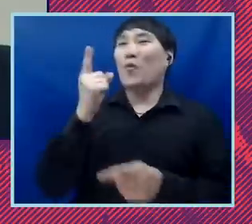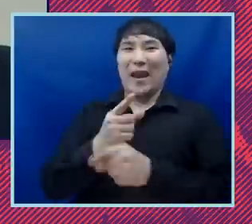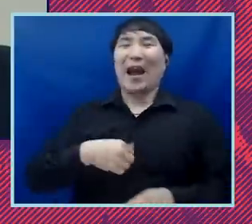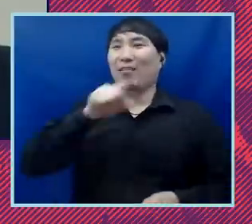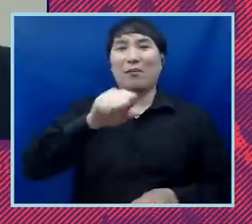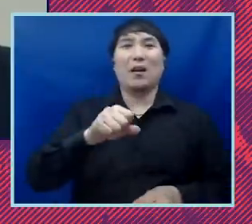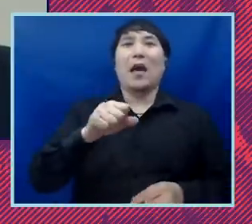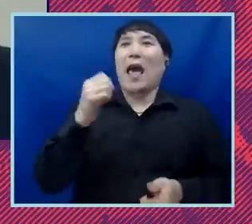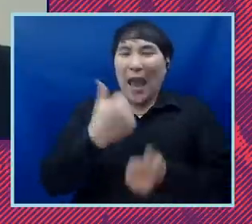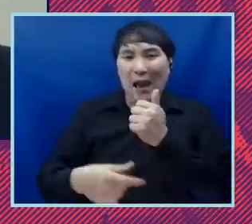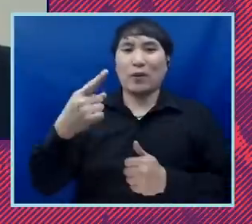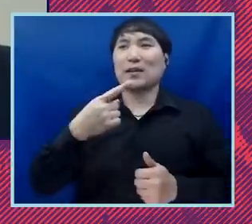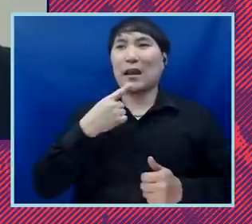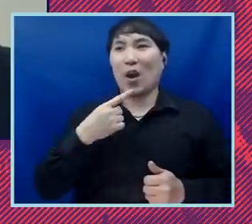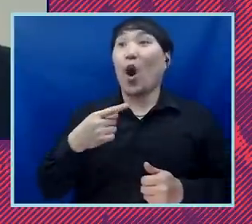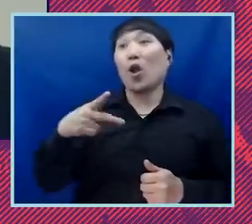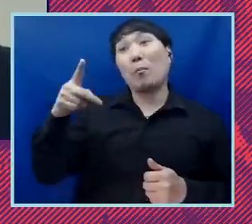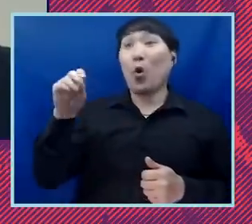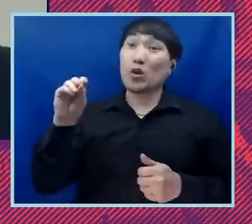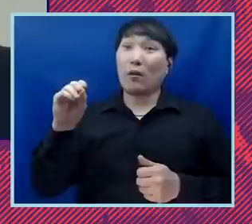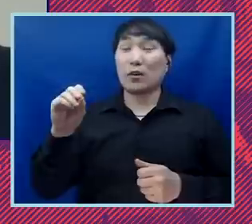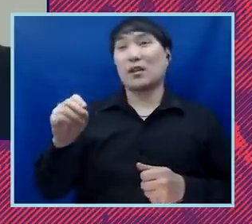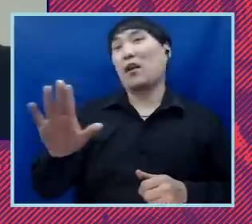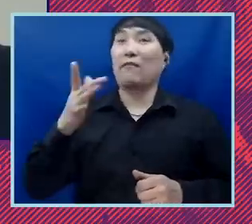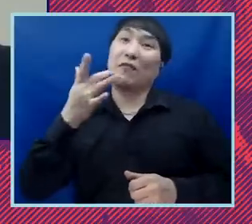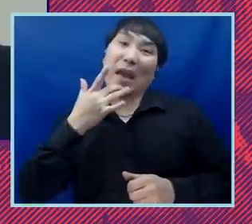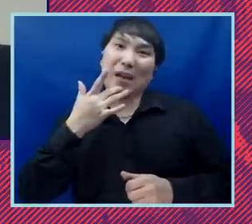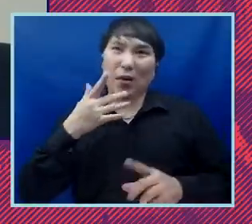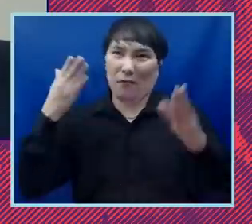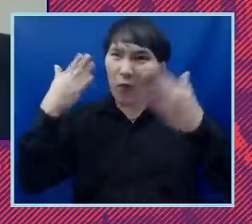post office their their favorite poster child when it was talking about the election you know and the